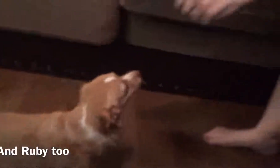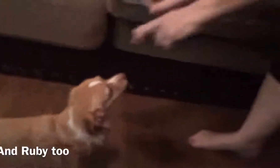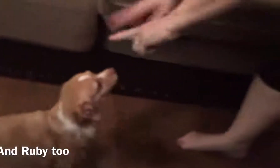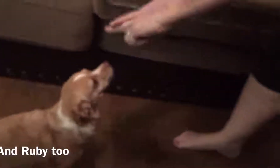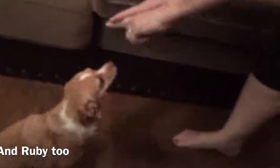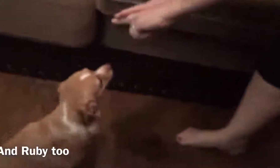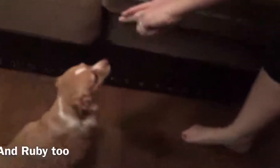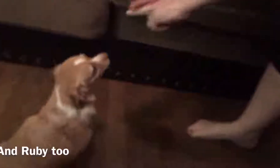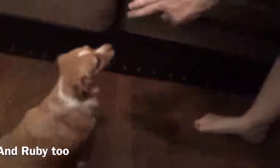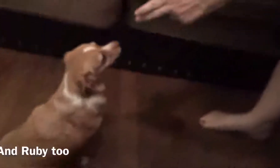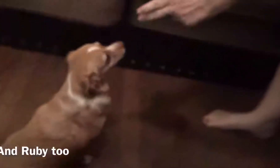sit